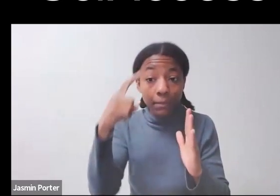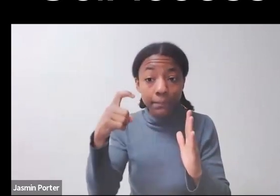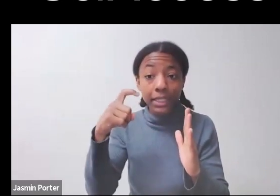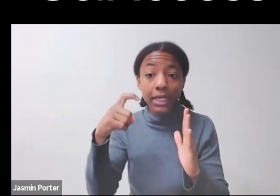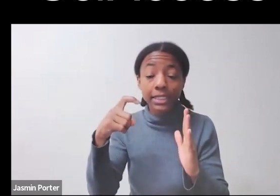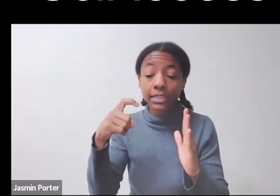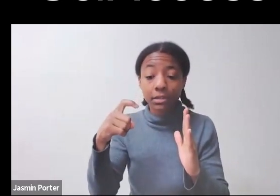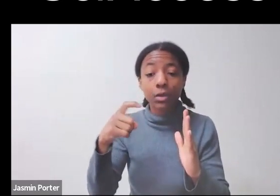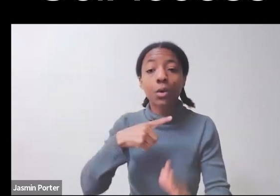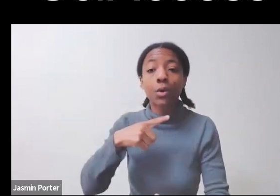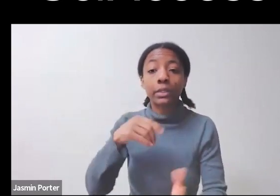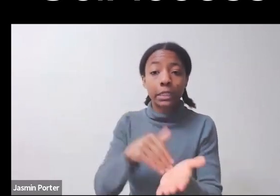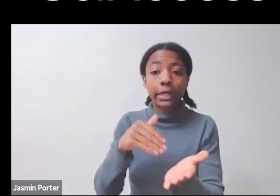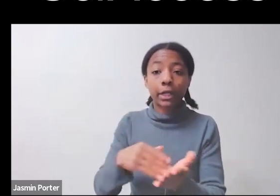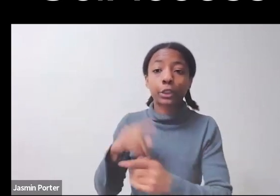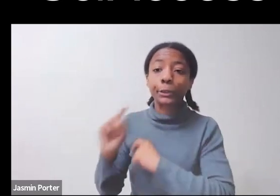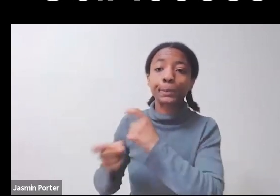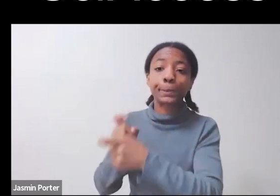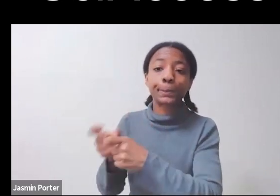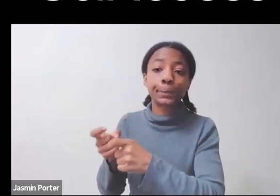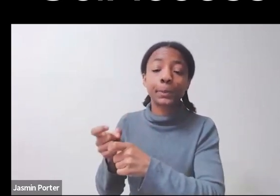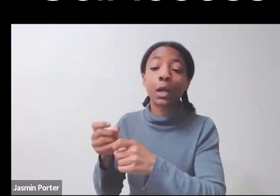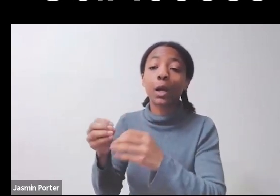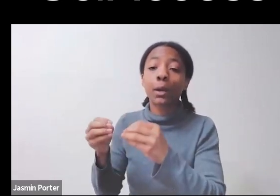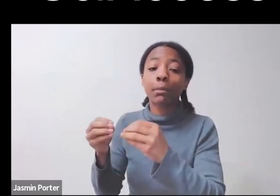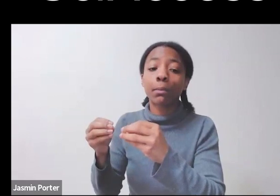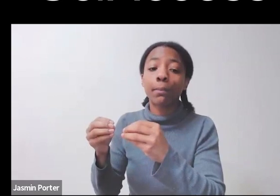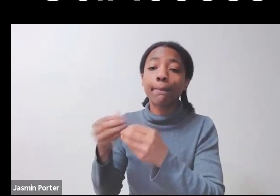mentioned by Dr. Shew, the pandemic, natural disasters,